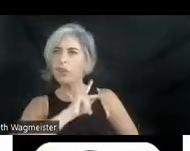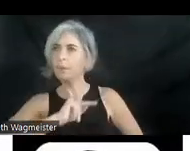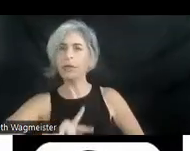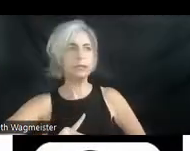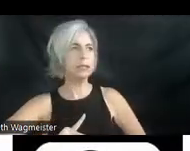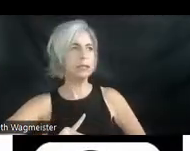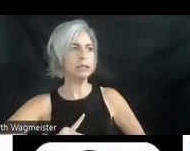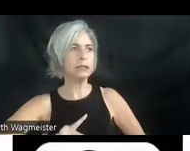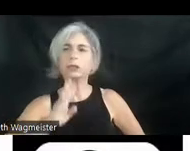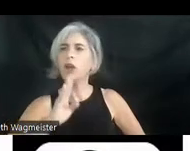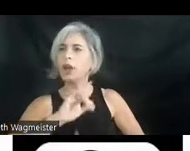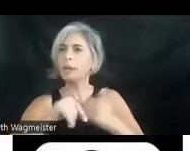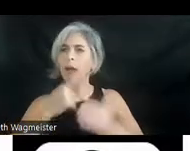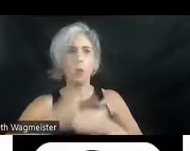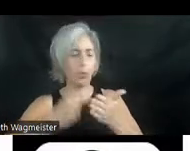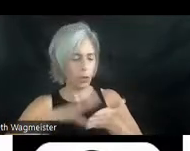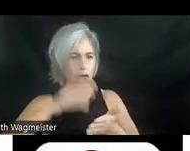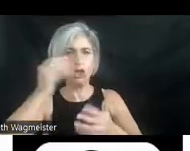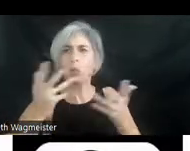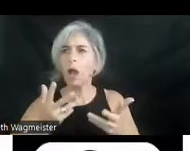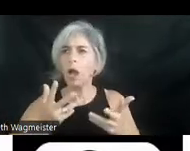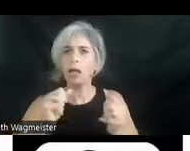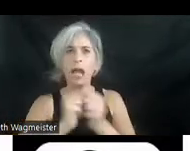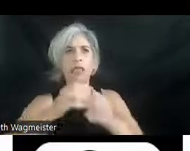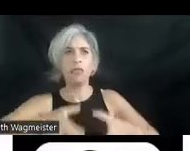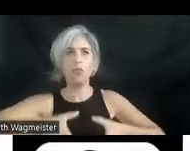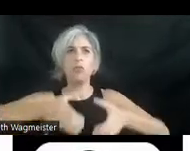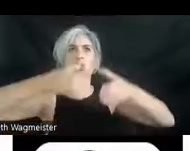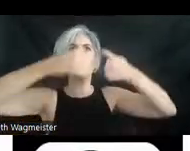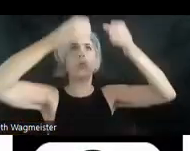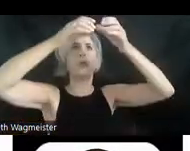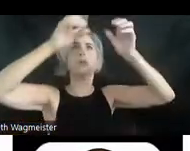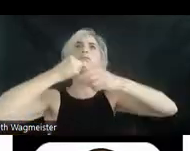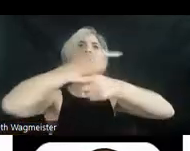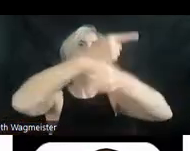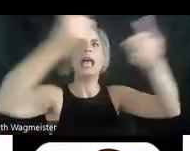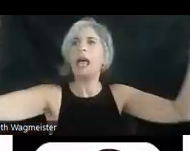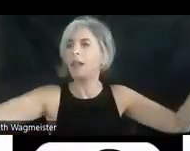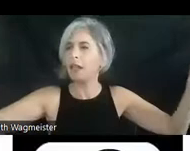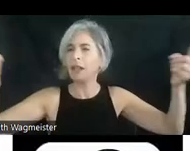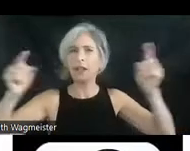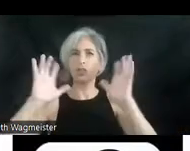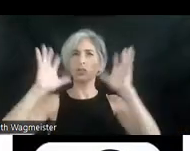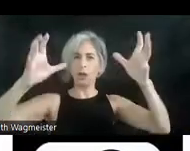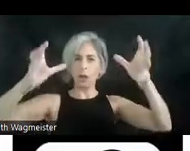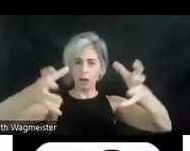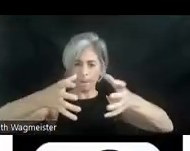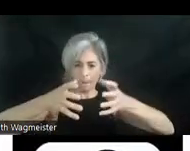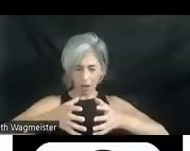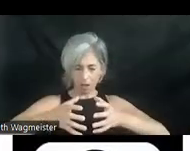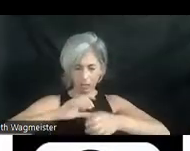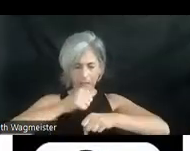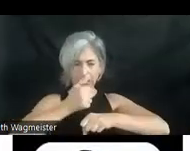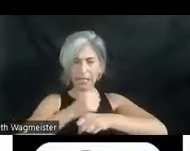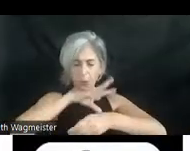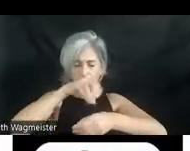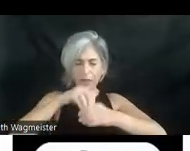speak of what was learned upon the tower. A great ball is set within the castle. In